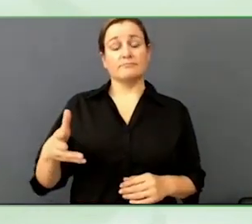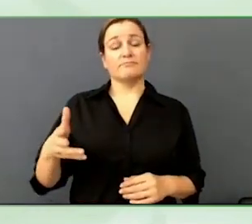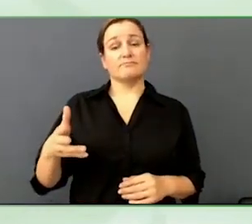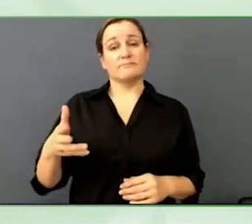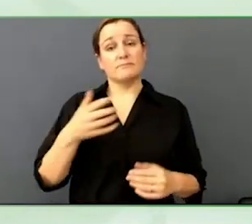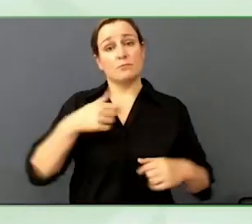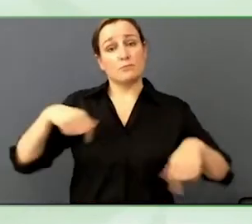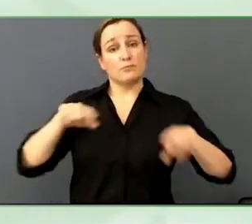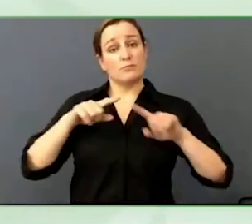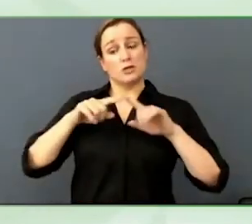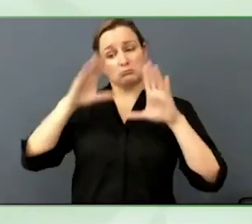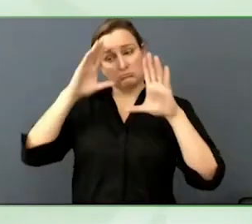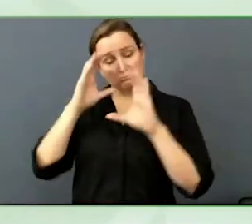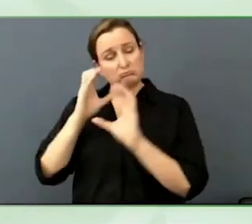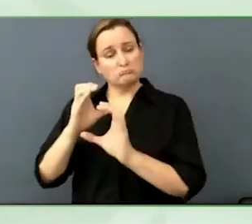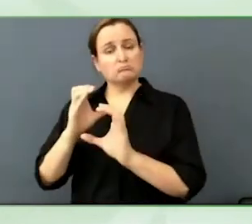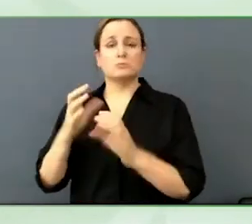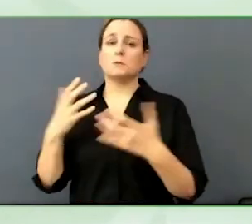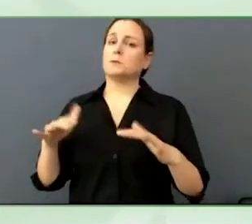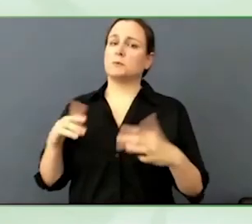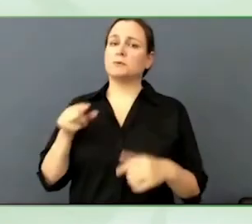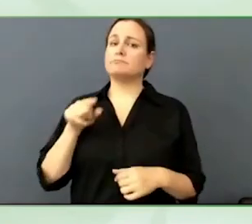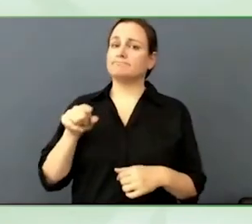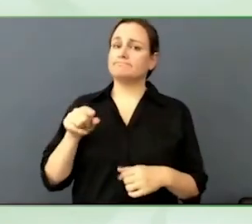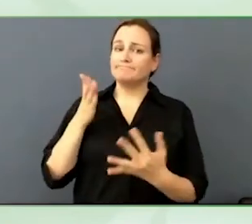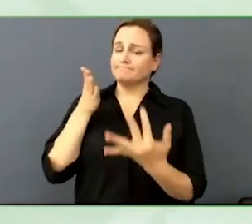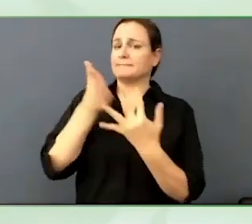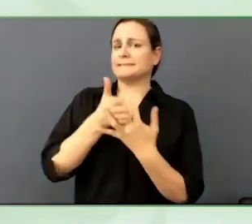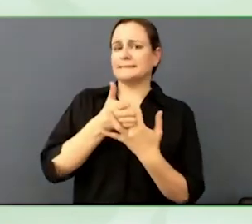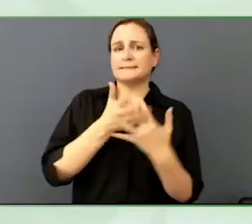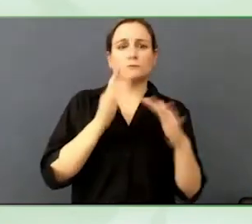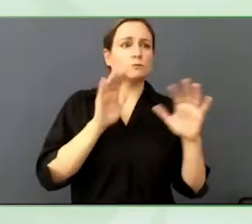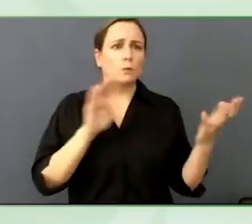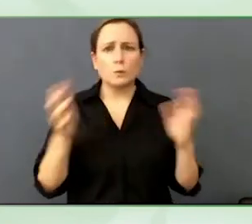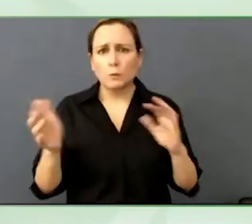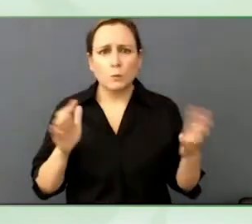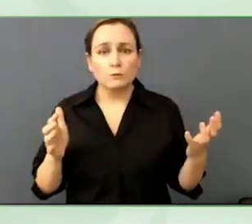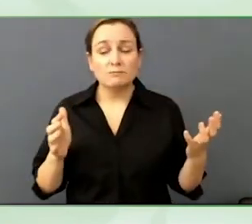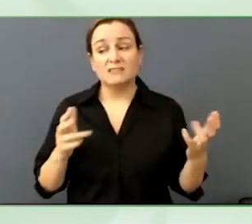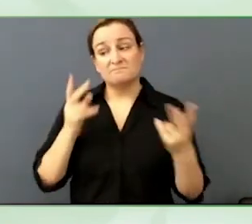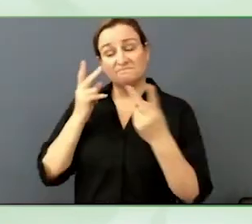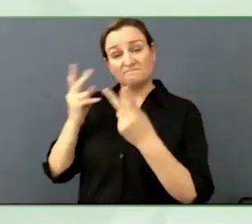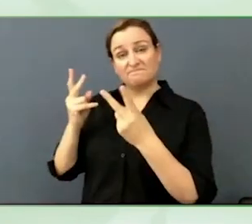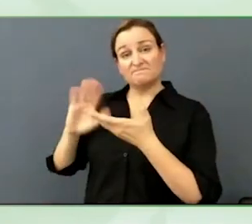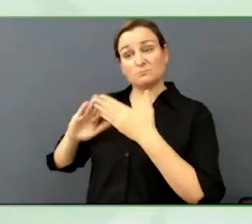mentioned the ageing population, whether we like it or not, ageing